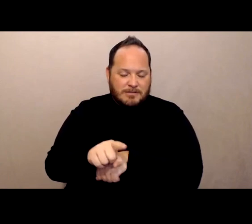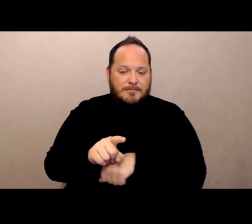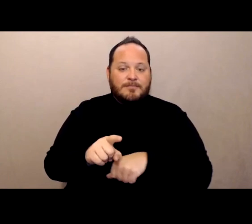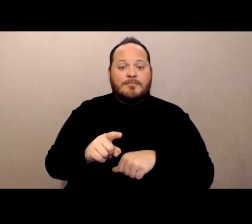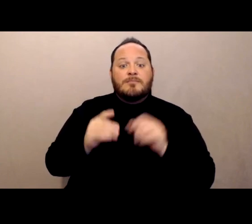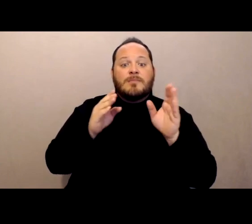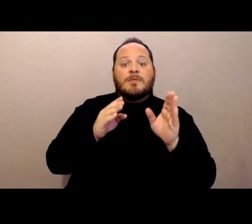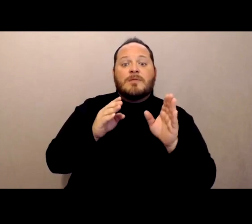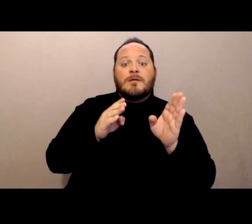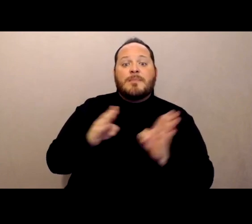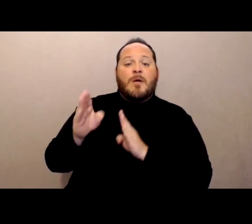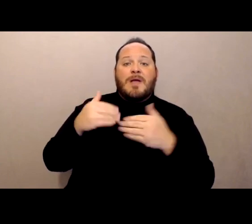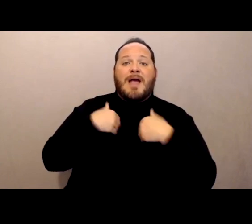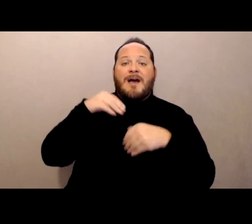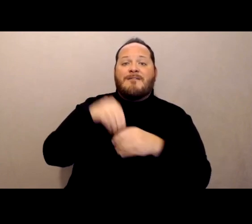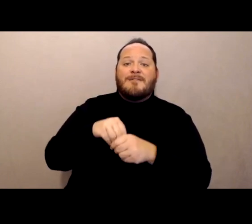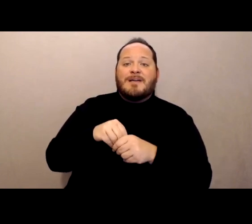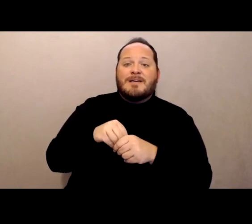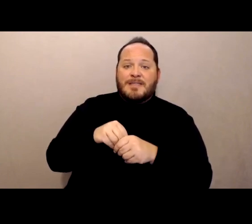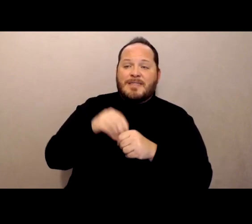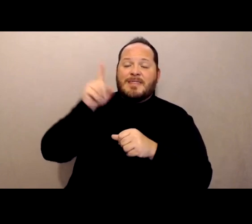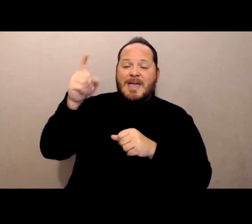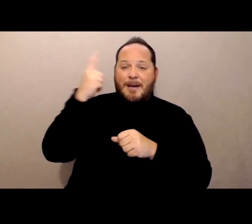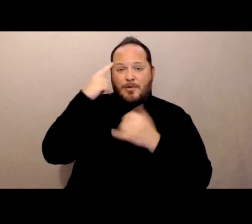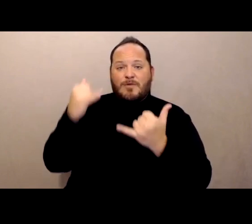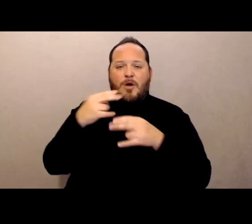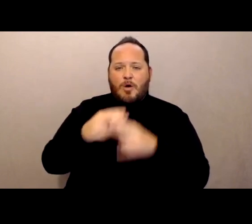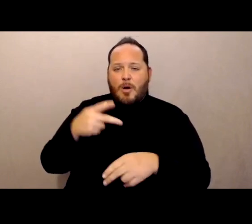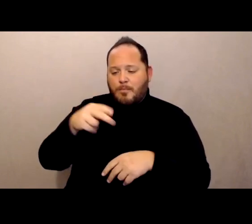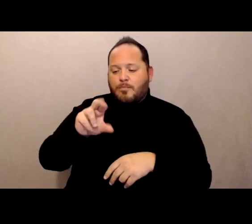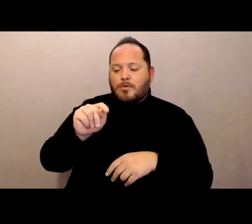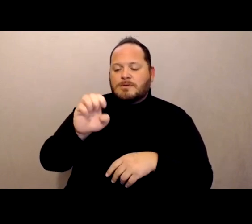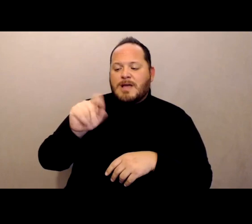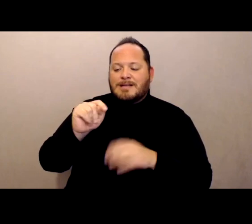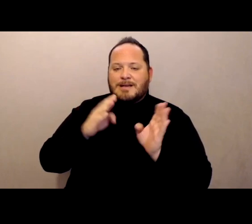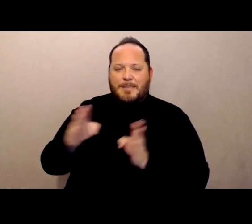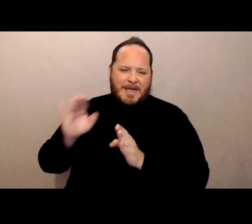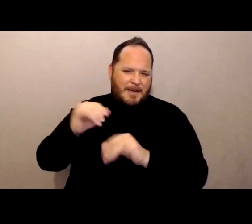is called the protect plan P-R-O-T-E-C-T, protect plan. It's the seven bills, and then we're also doing